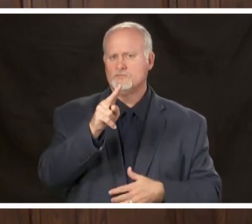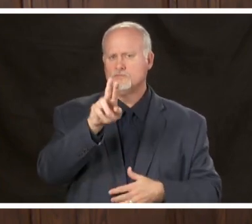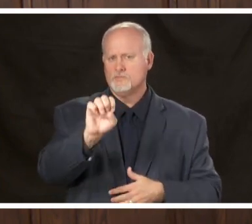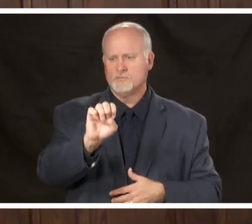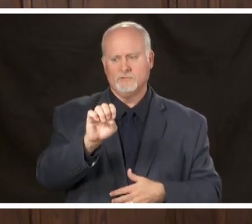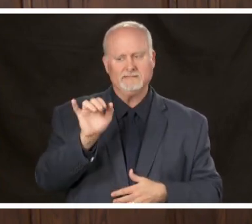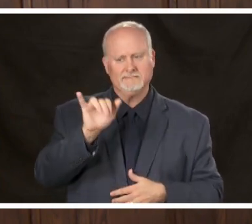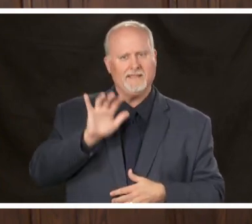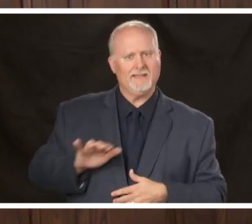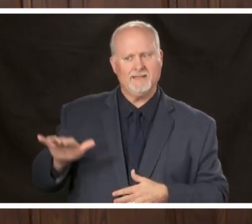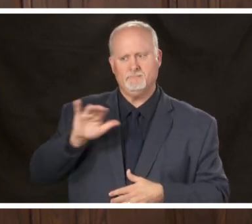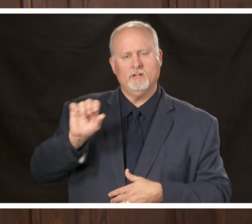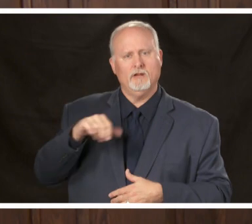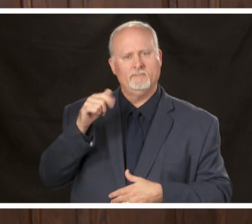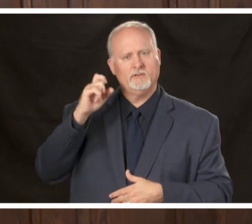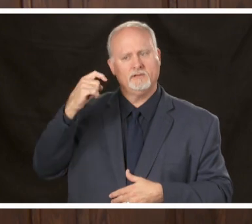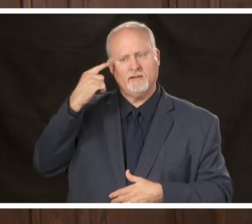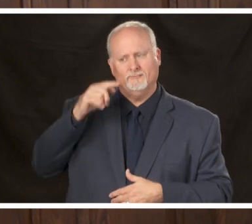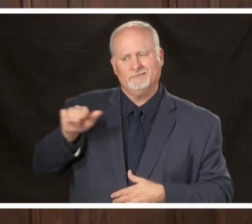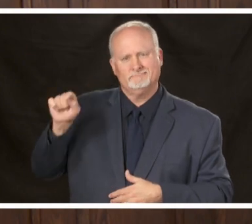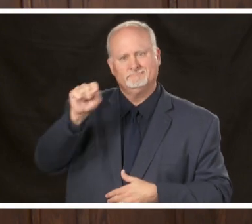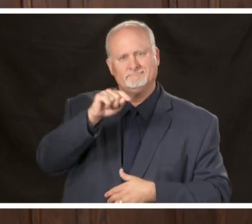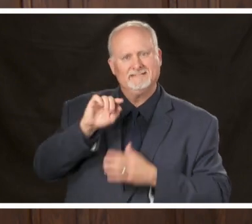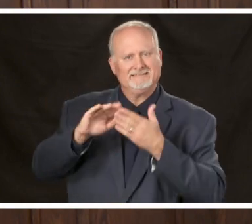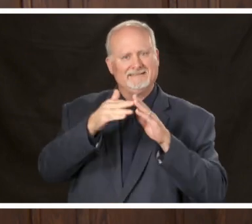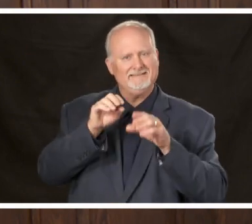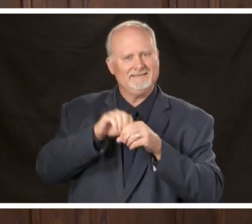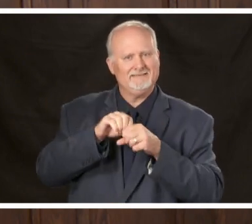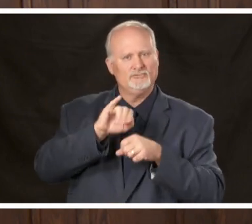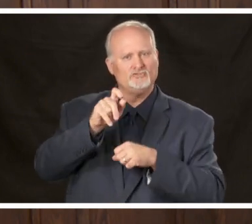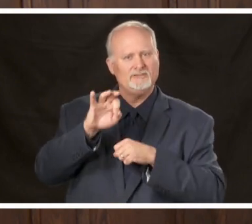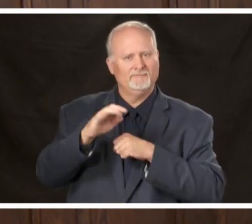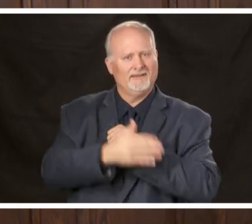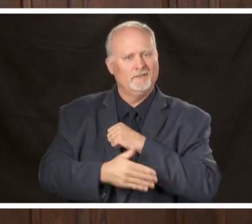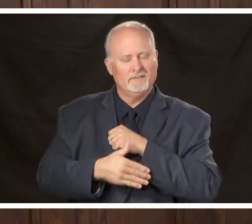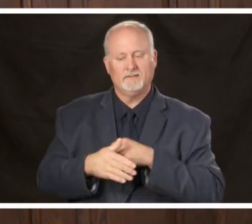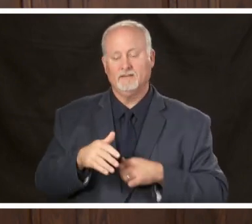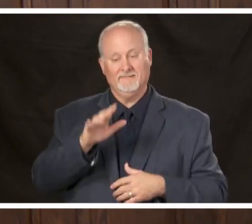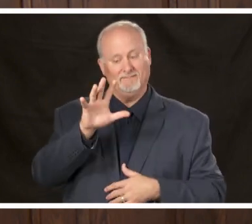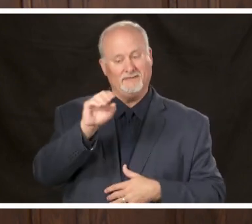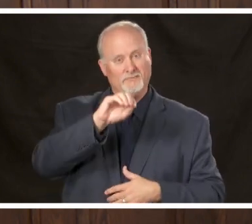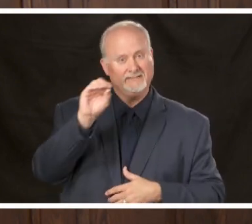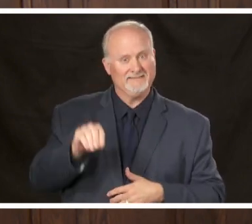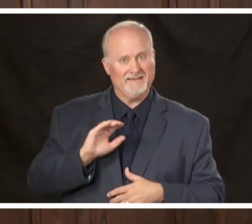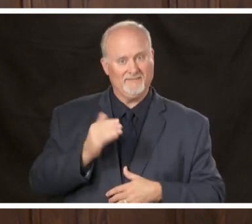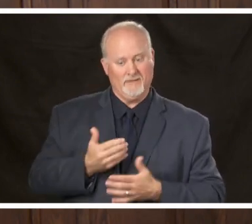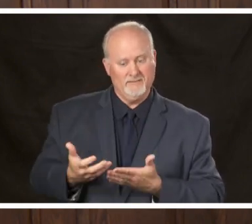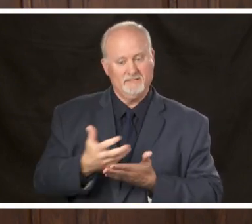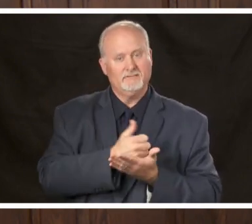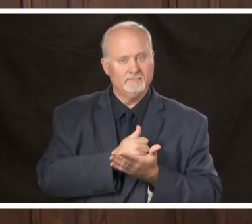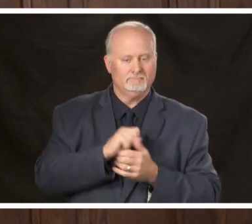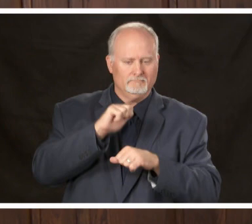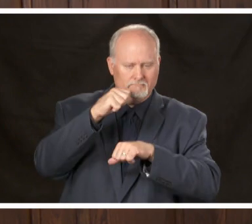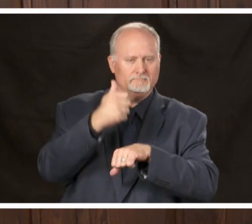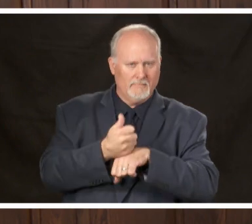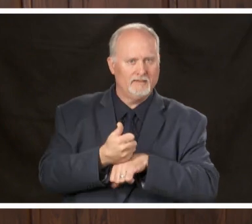Jefferson County we have a 50% of our budget is based revenues is based on